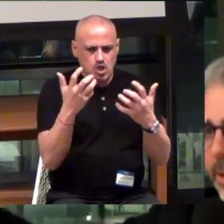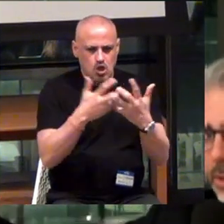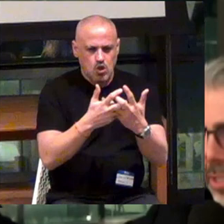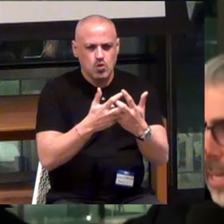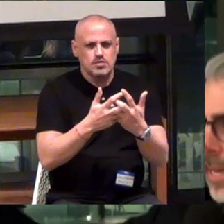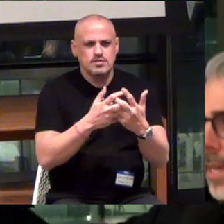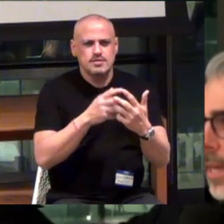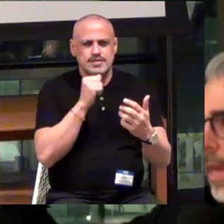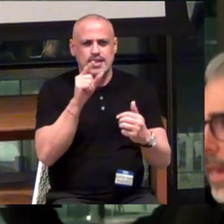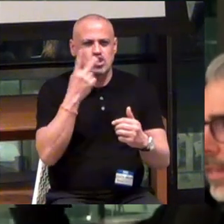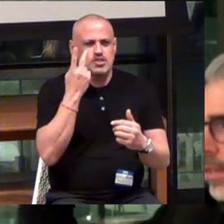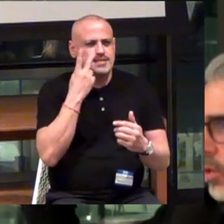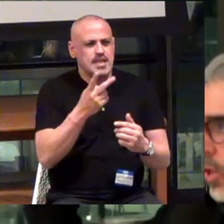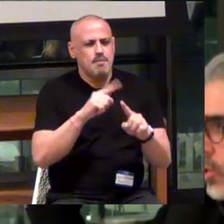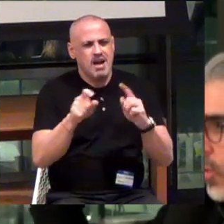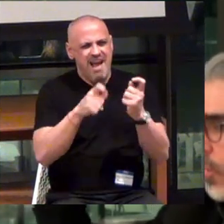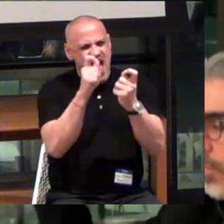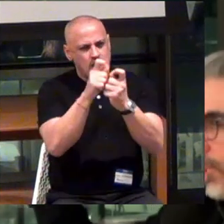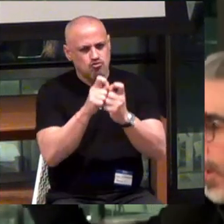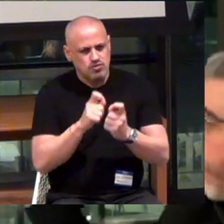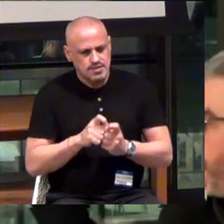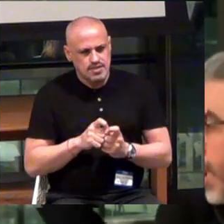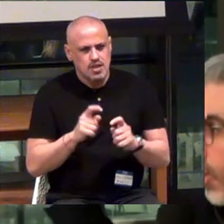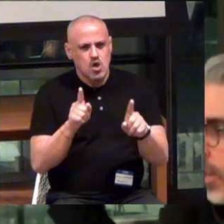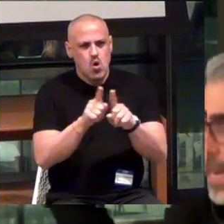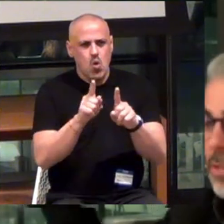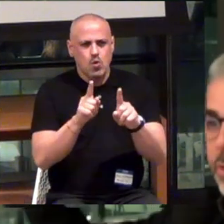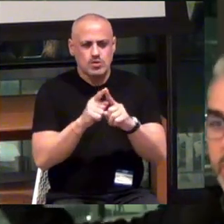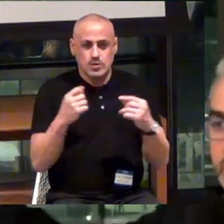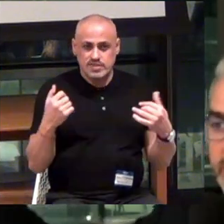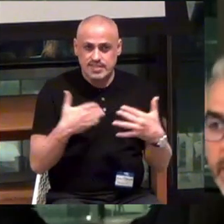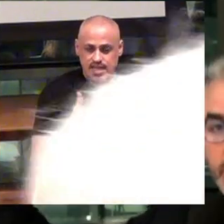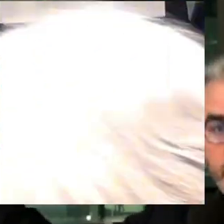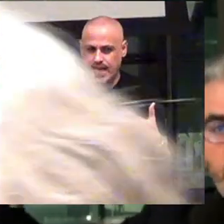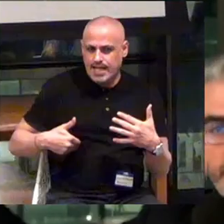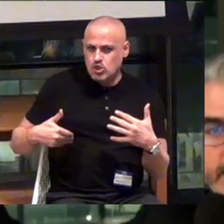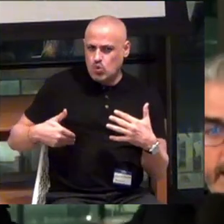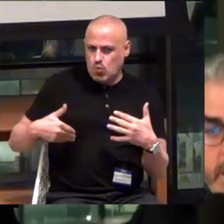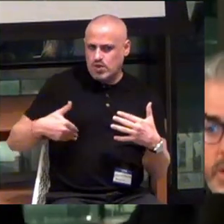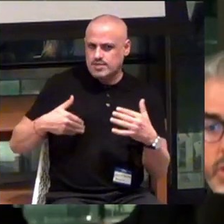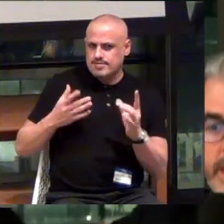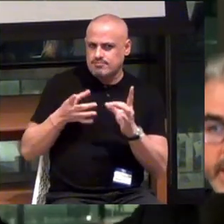But it's accuracy. And I think there's also scarily... Intuition that goes along with that.